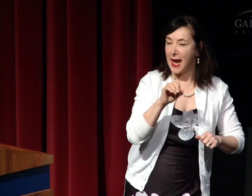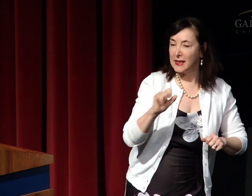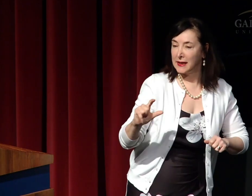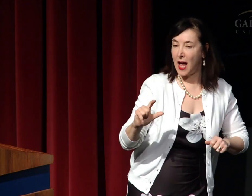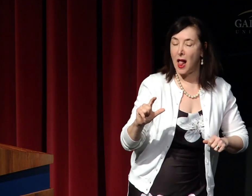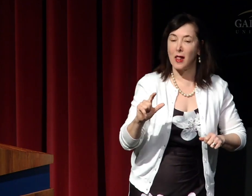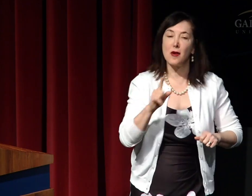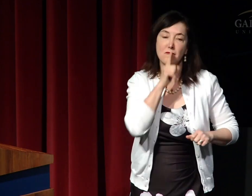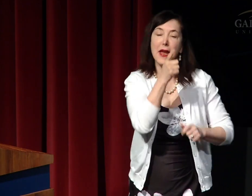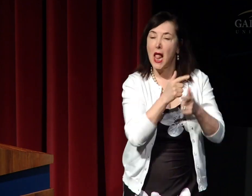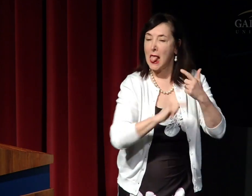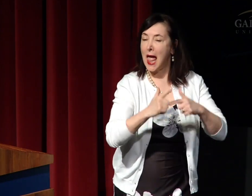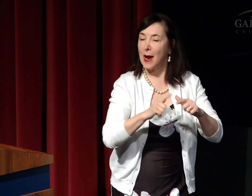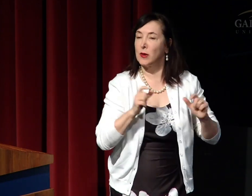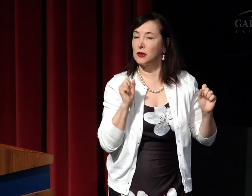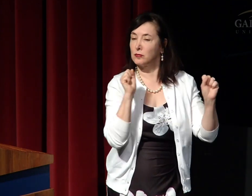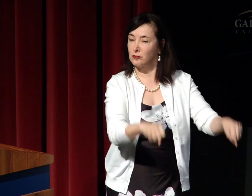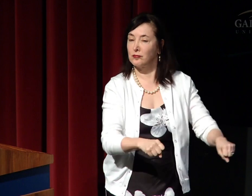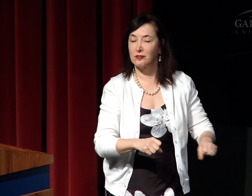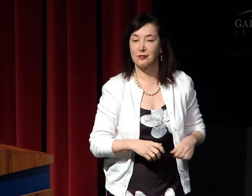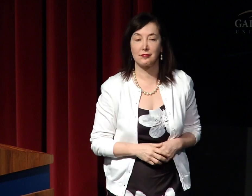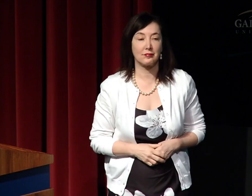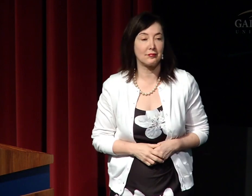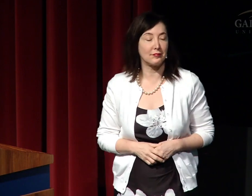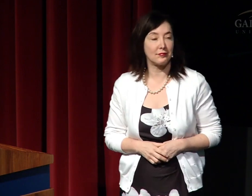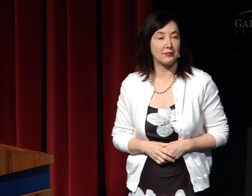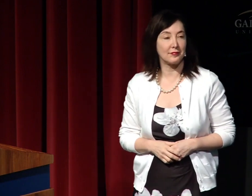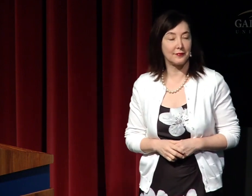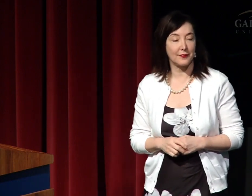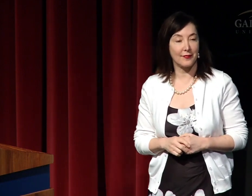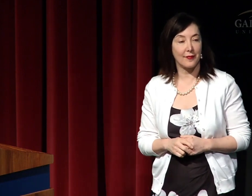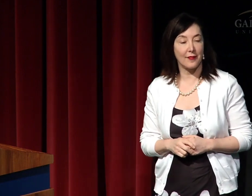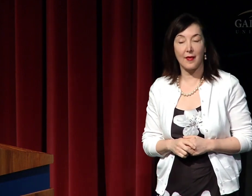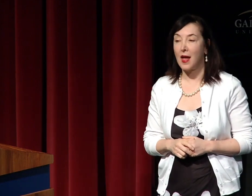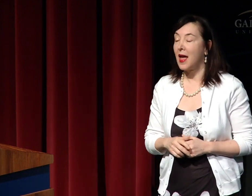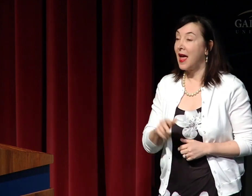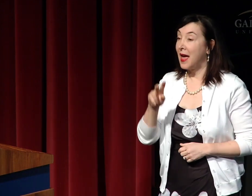in recognizing ASL is a natural language.